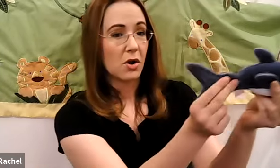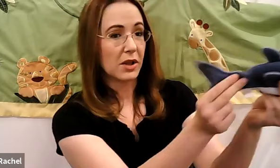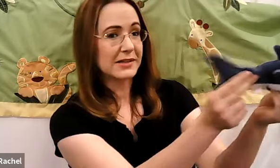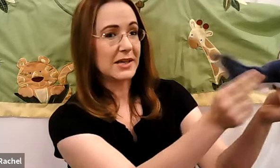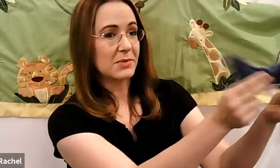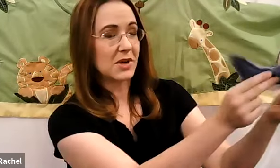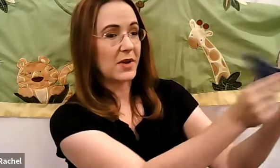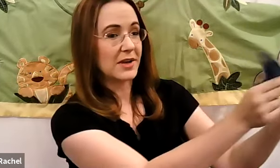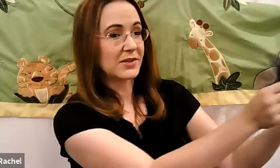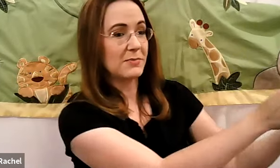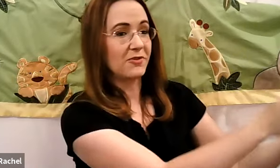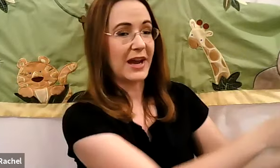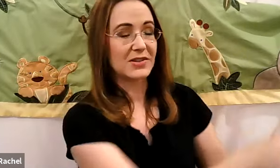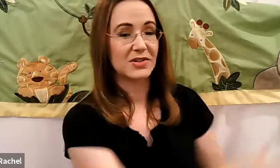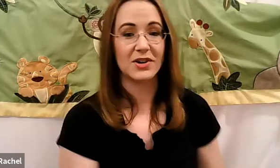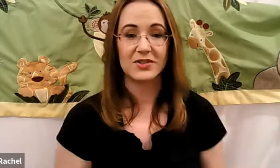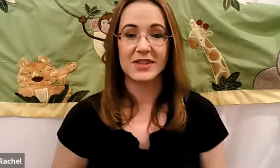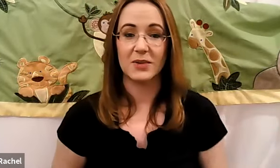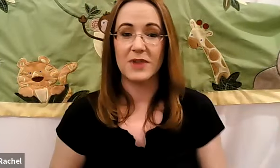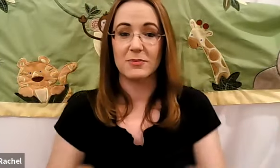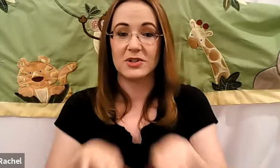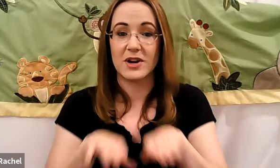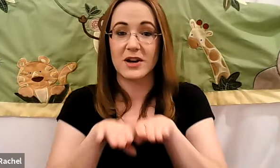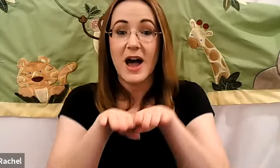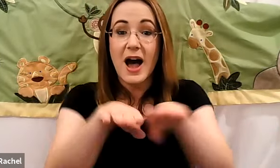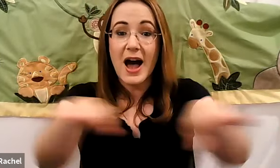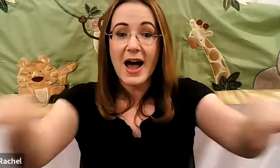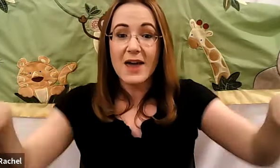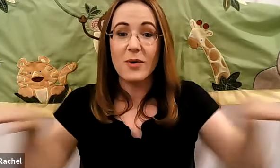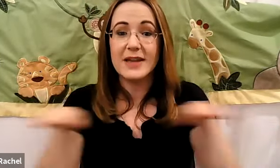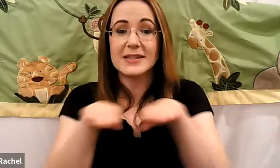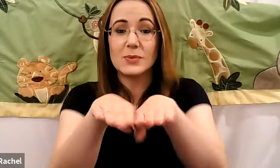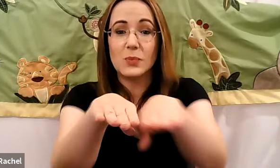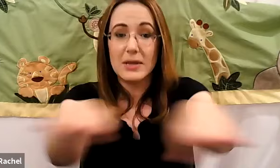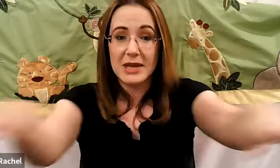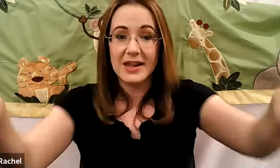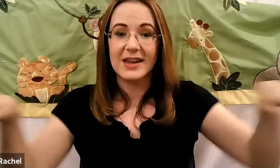Rachel: Let's keep going, swim faster. Get away from the shark. I went swimming